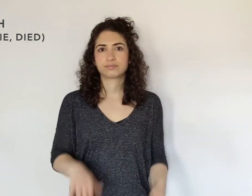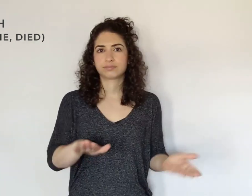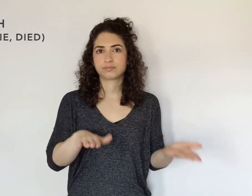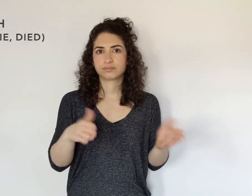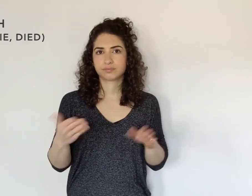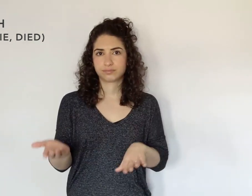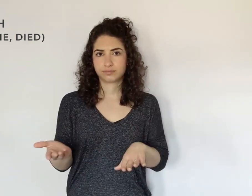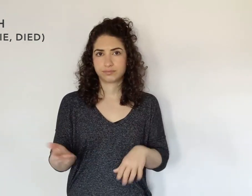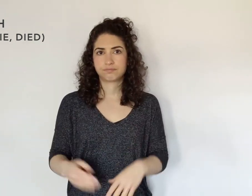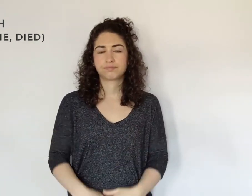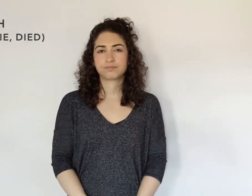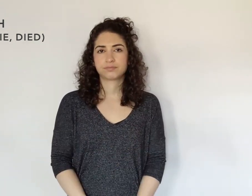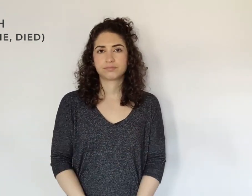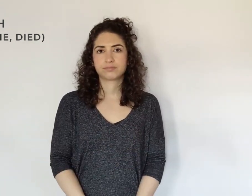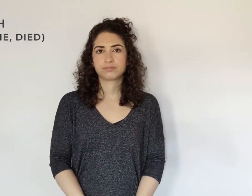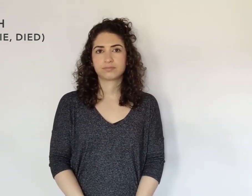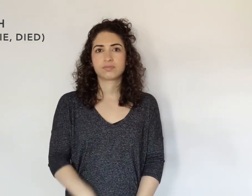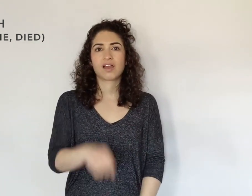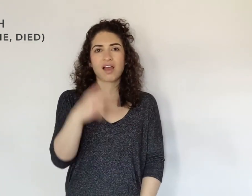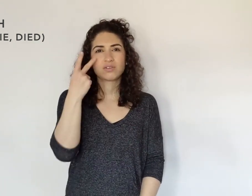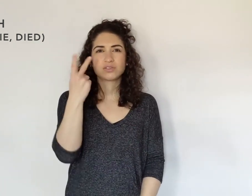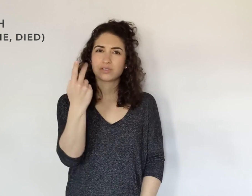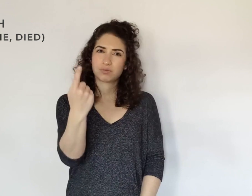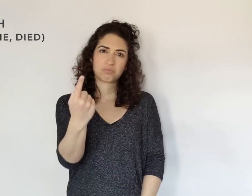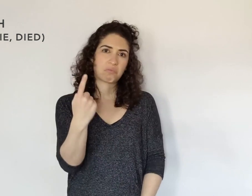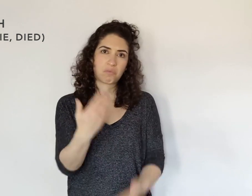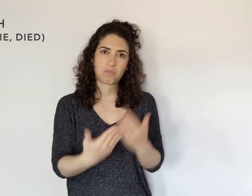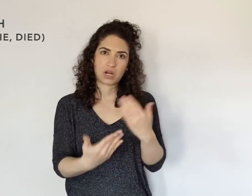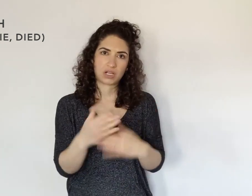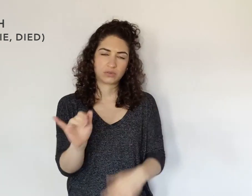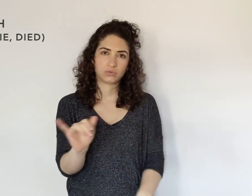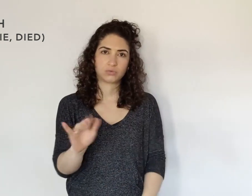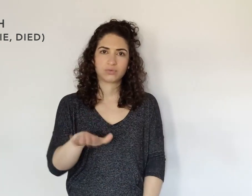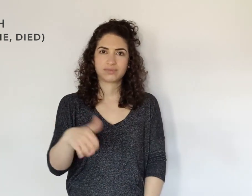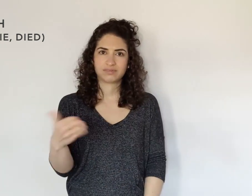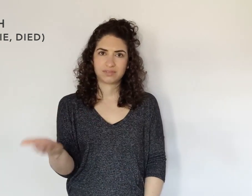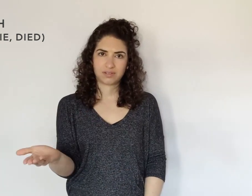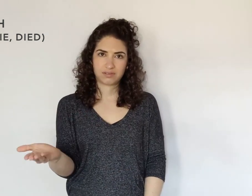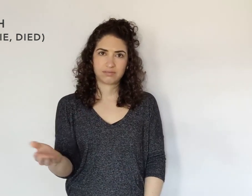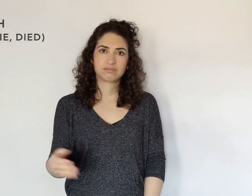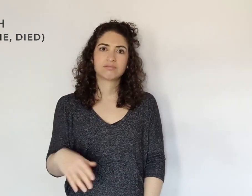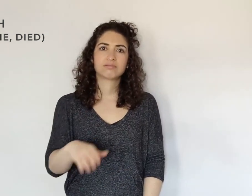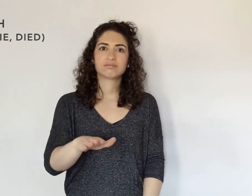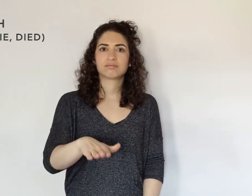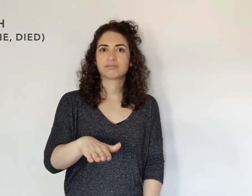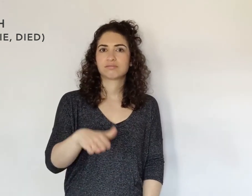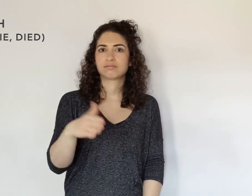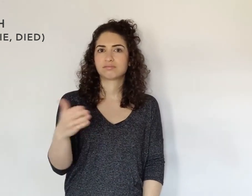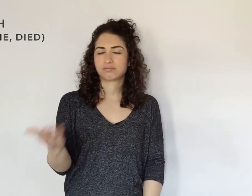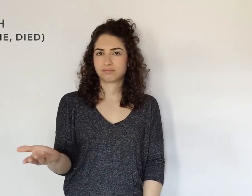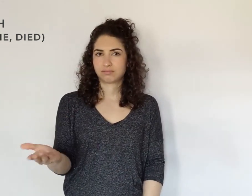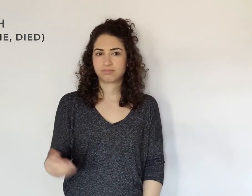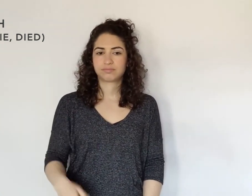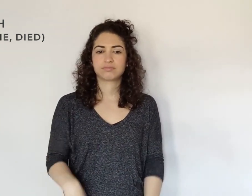DIED And you'll see it one-handed, too: DIED